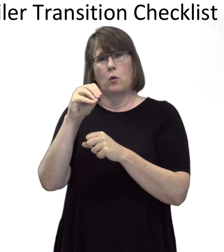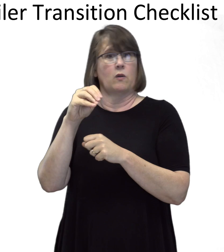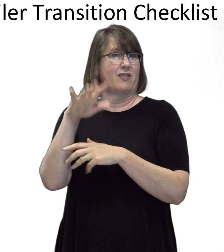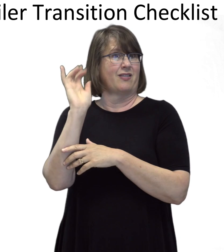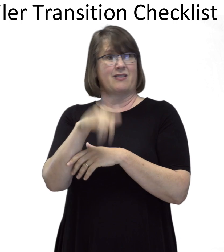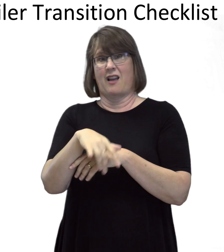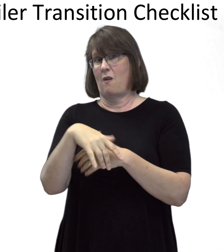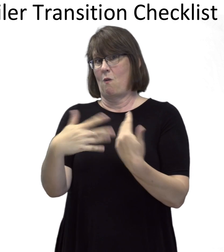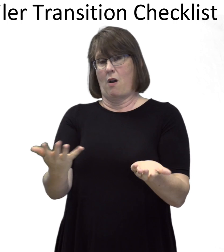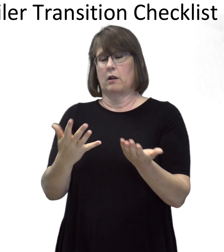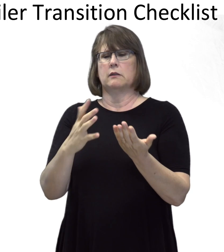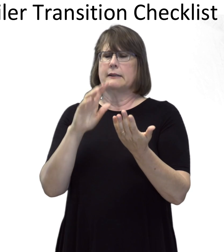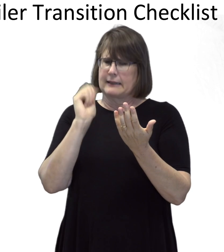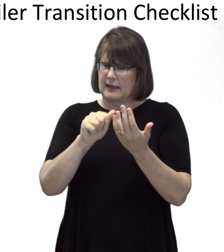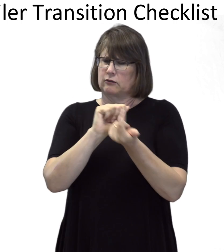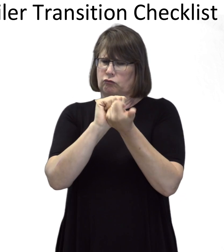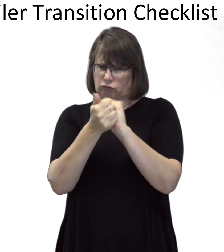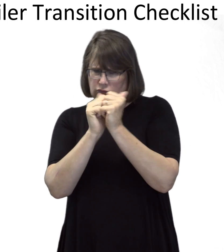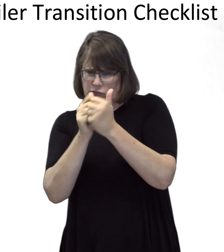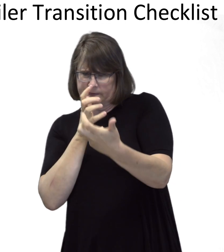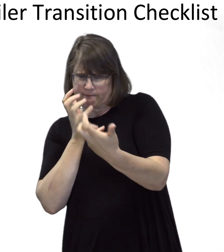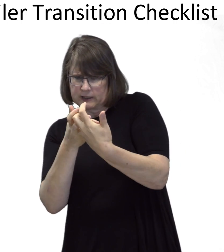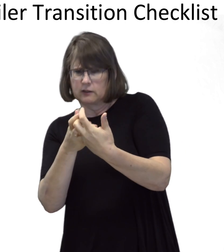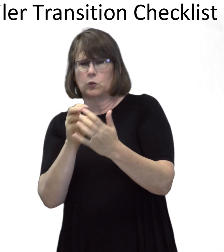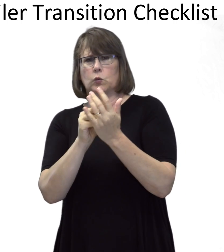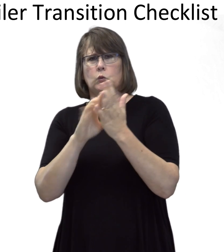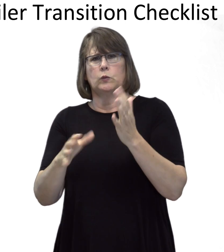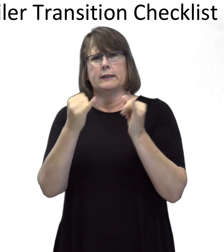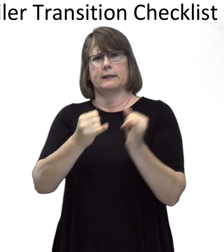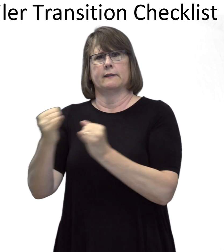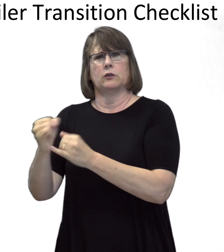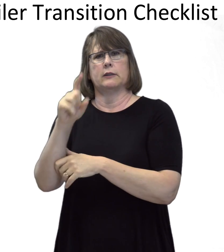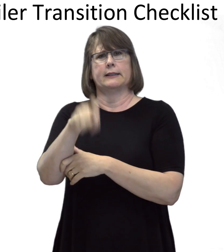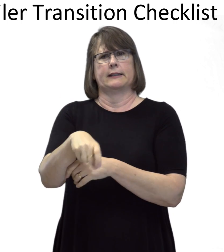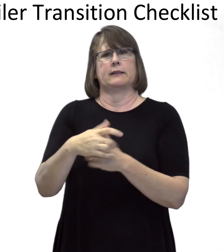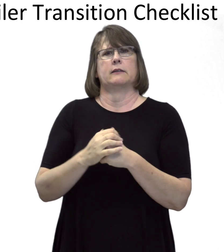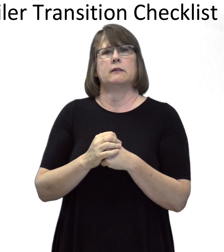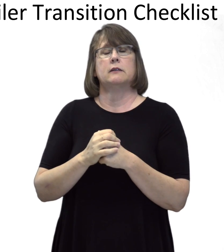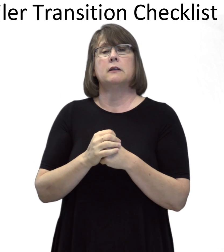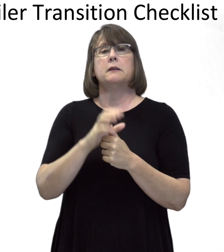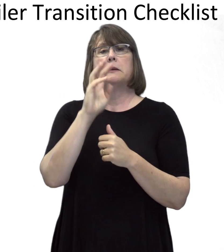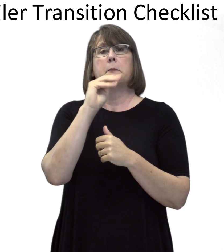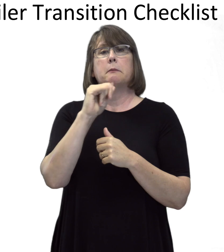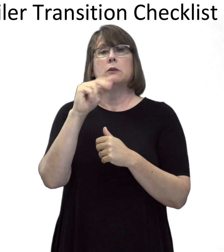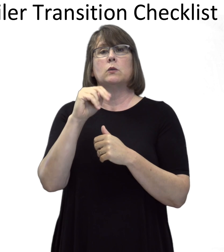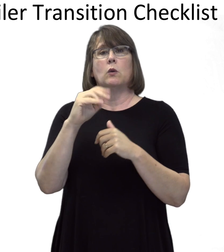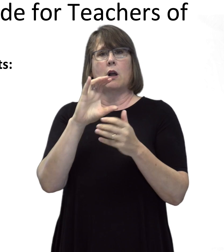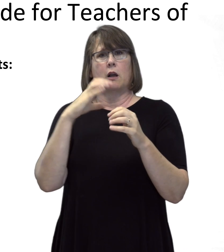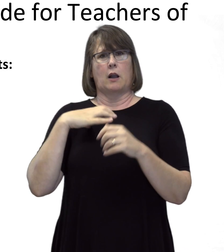That portfolio can be modified depending on the student needs.